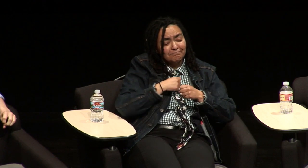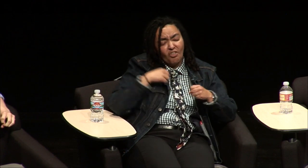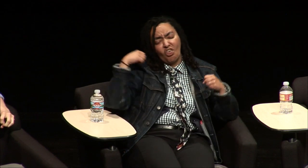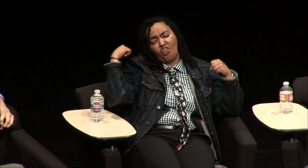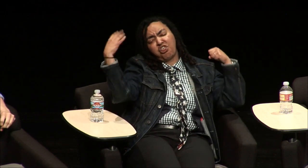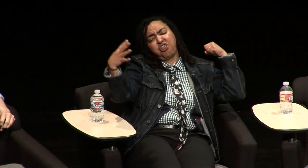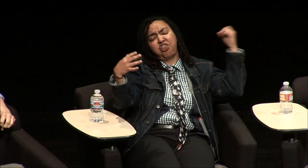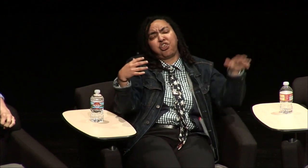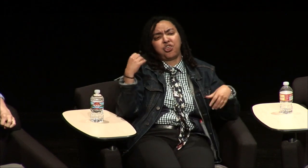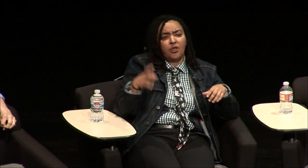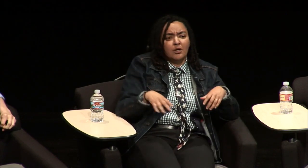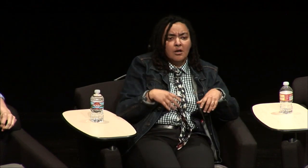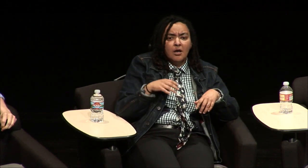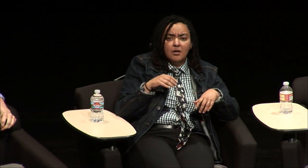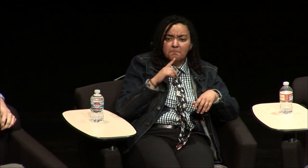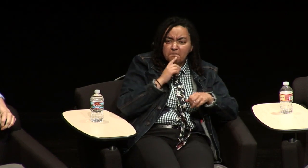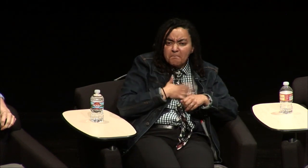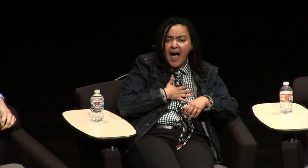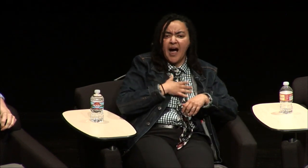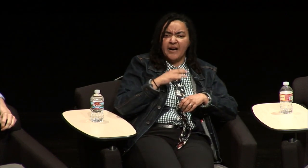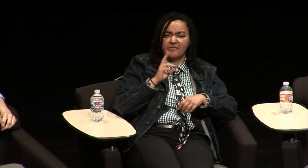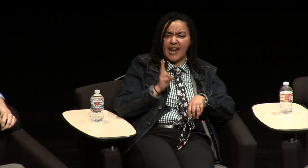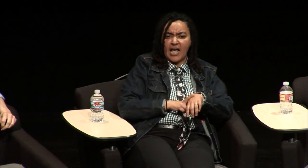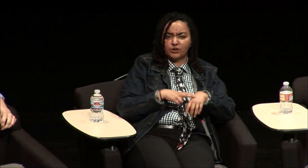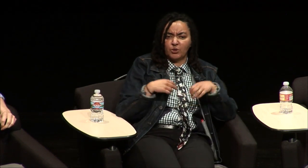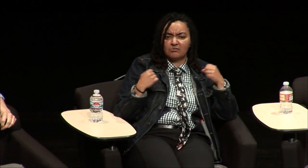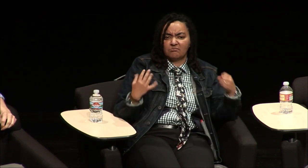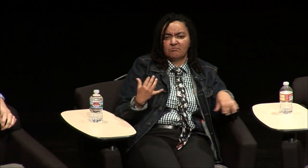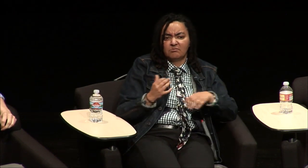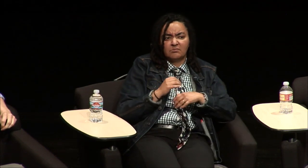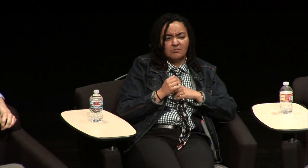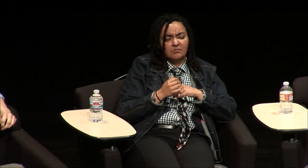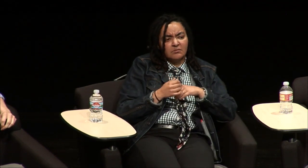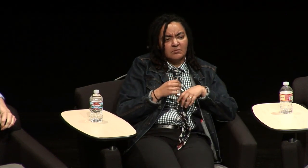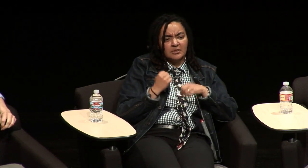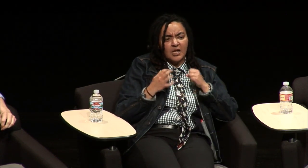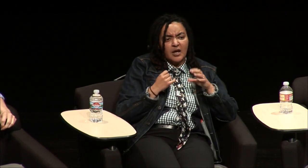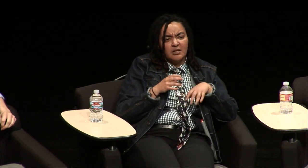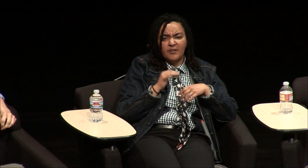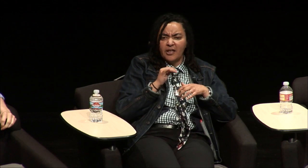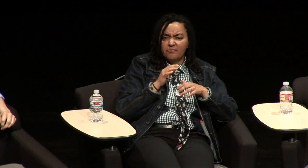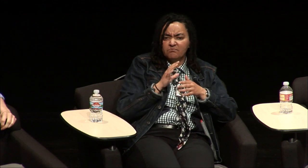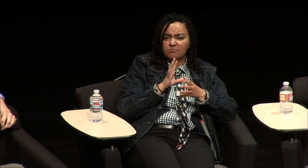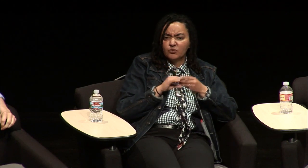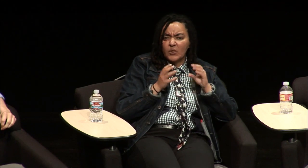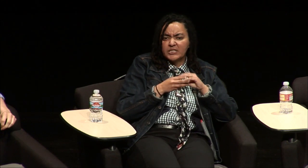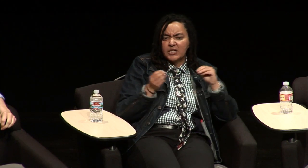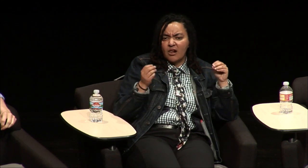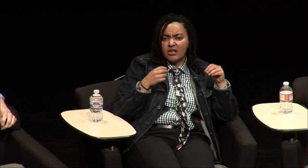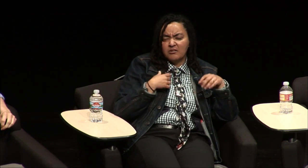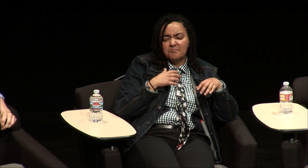to every parent and show them you know and I when I'm using my language my